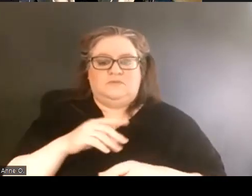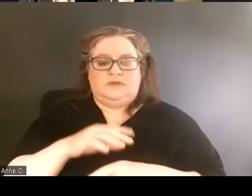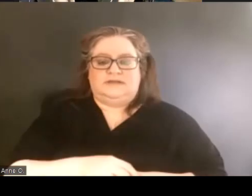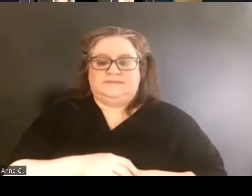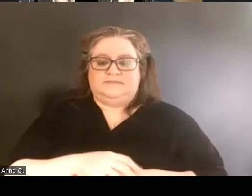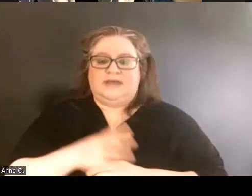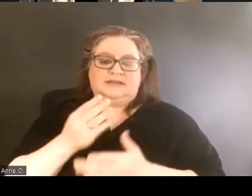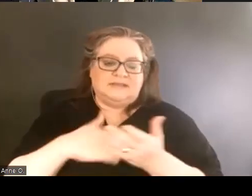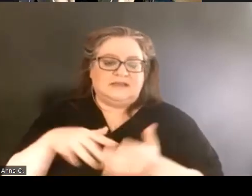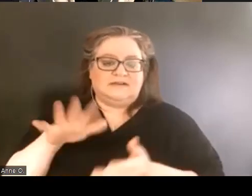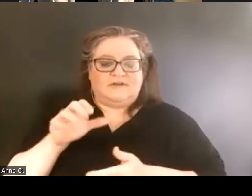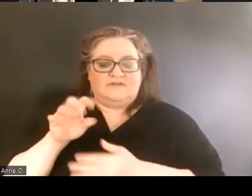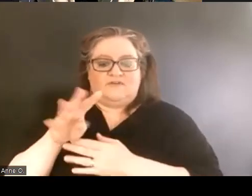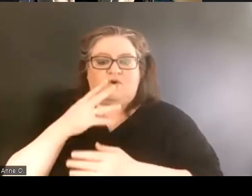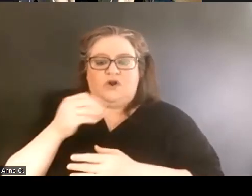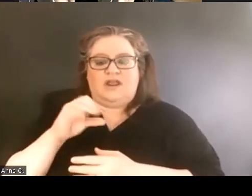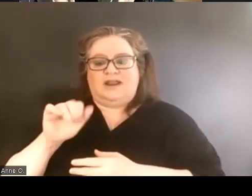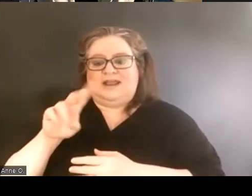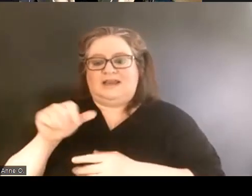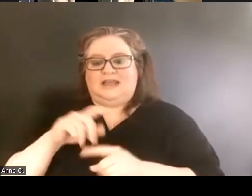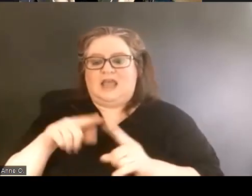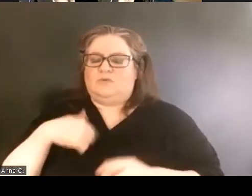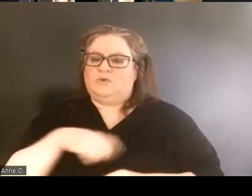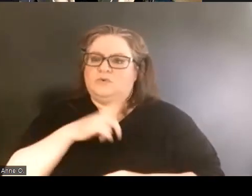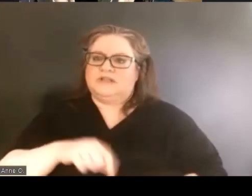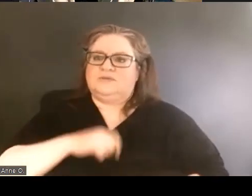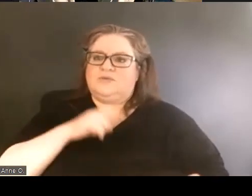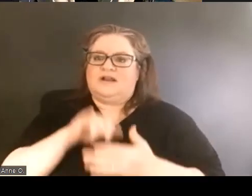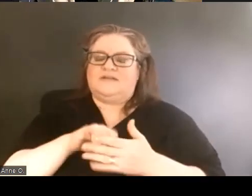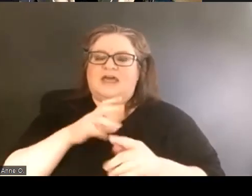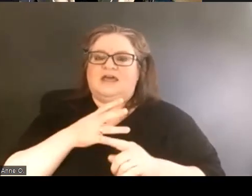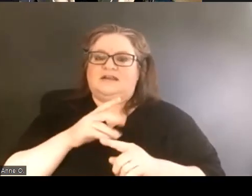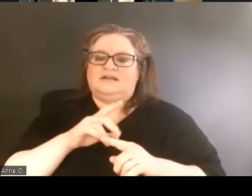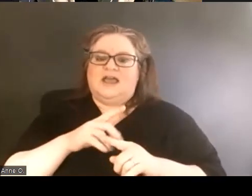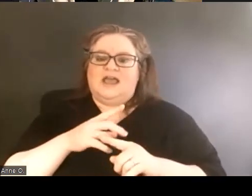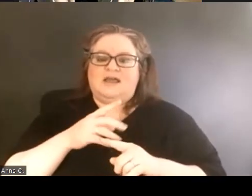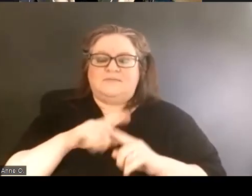both a blessing and sometimes,